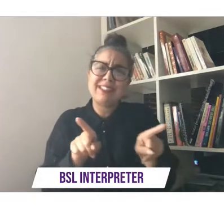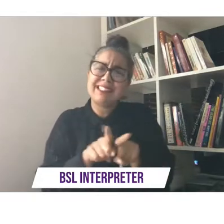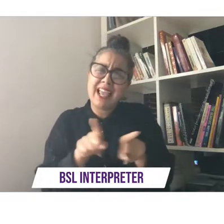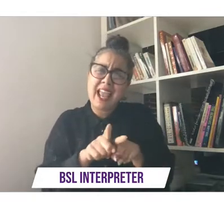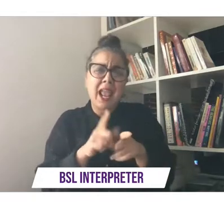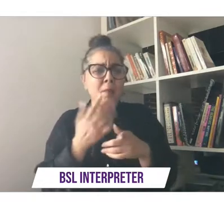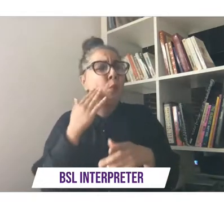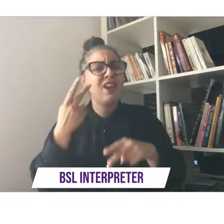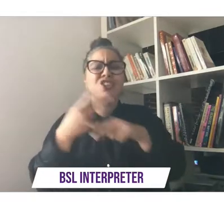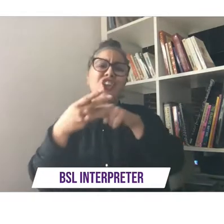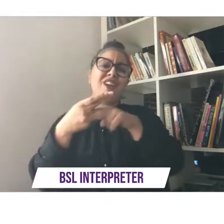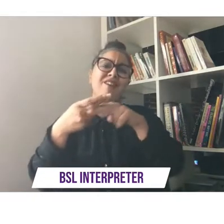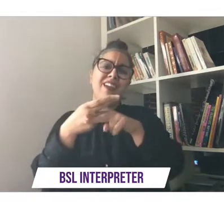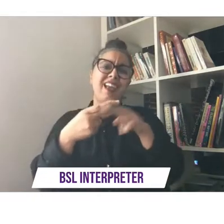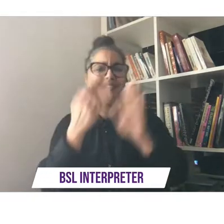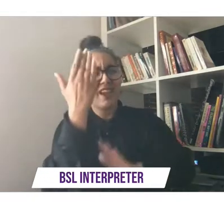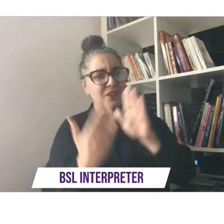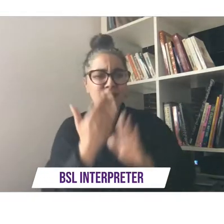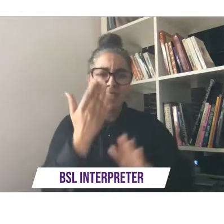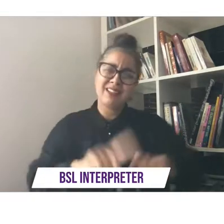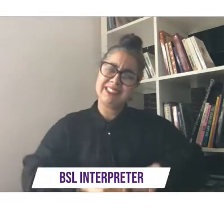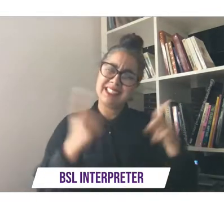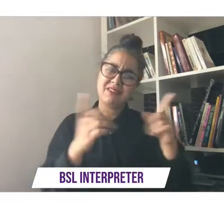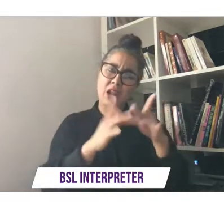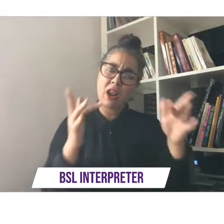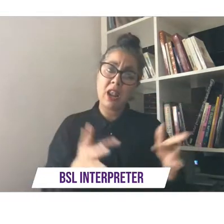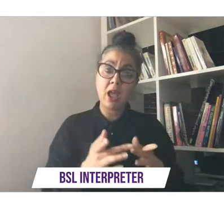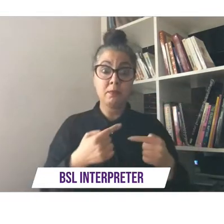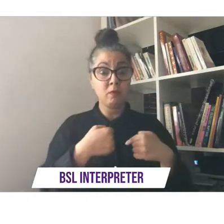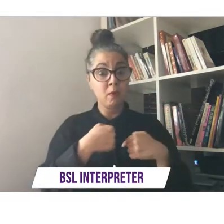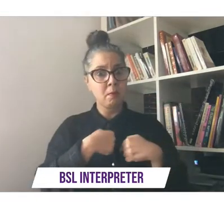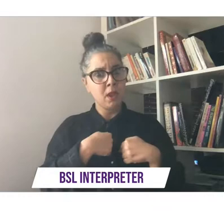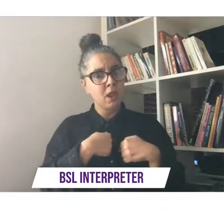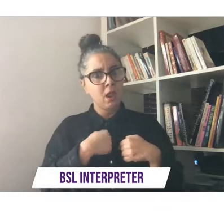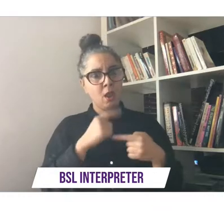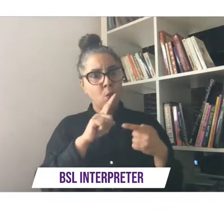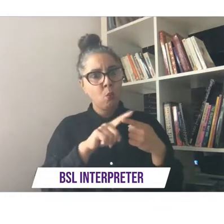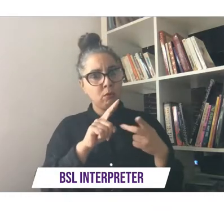to people face to face but for me there have been one or two pluses for one thing i got to see